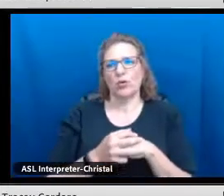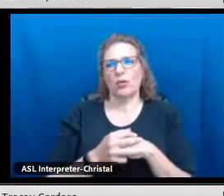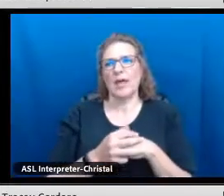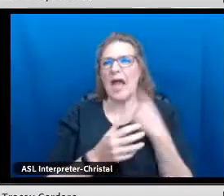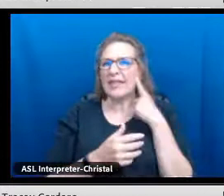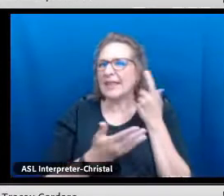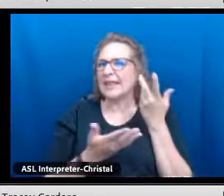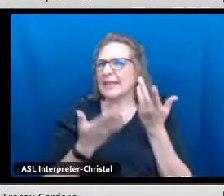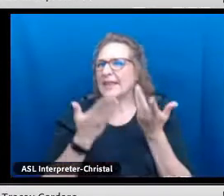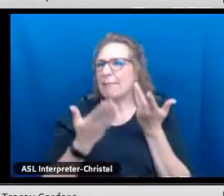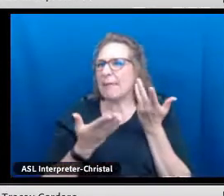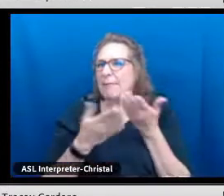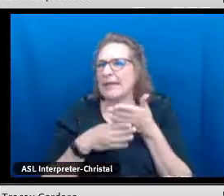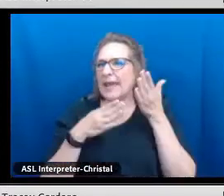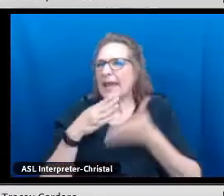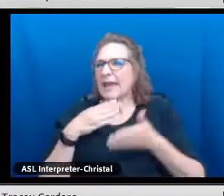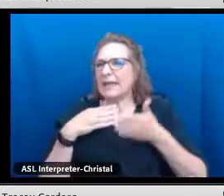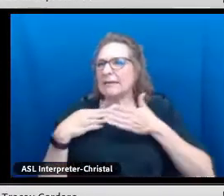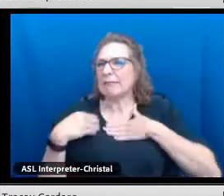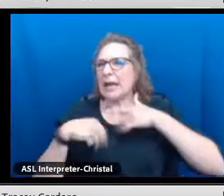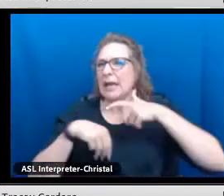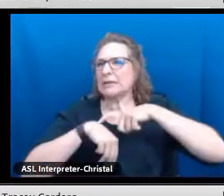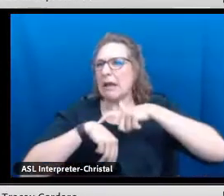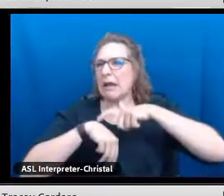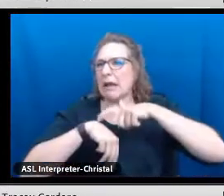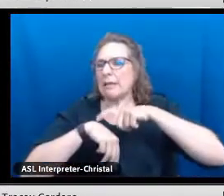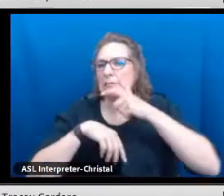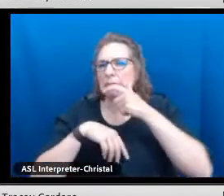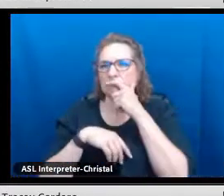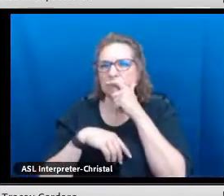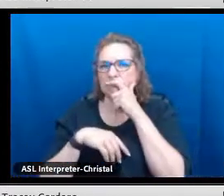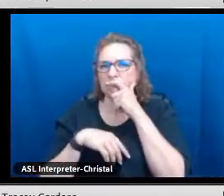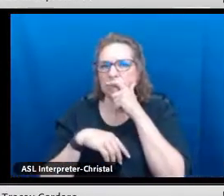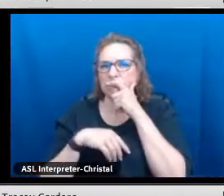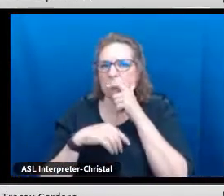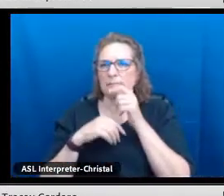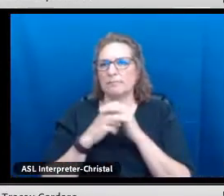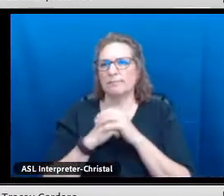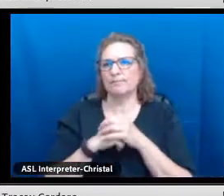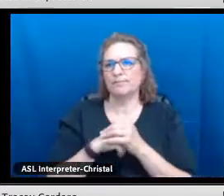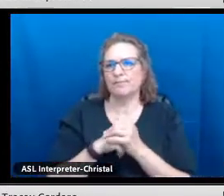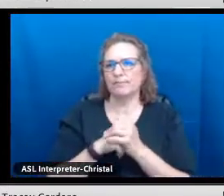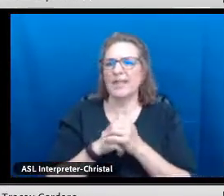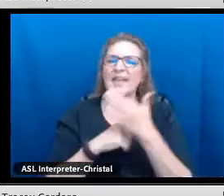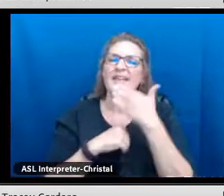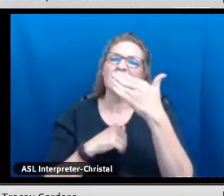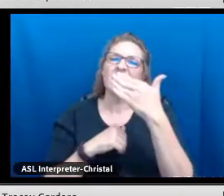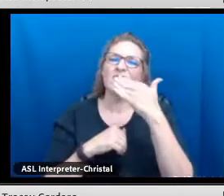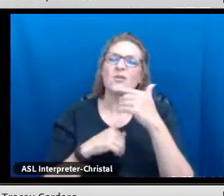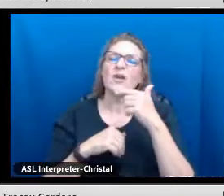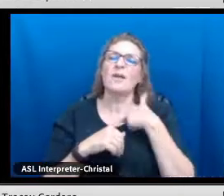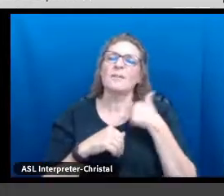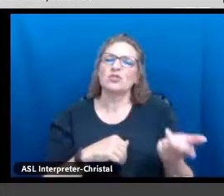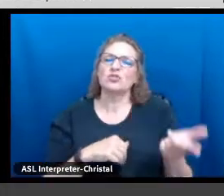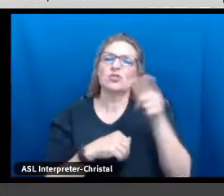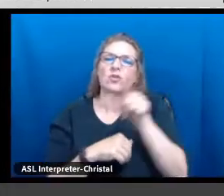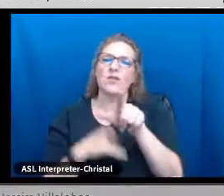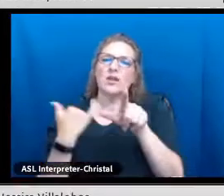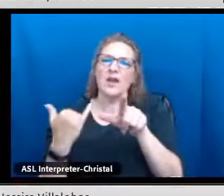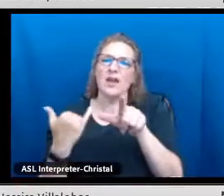be here. I think that might be the end of my time.